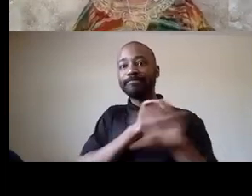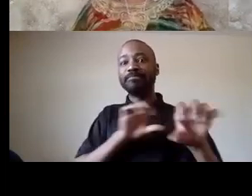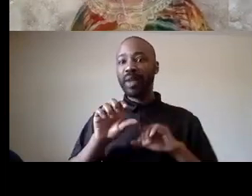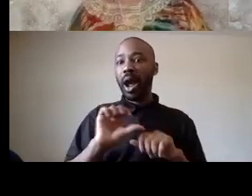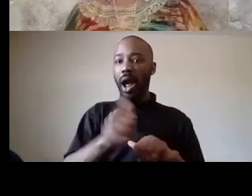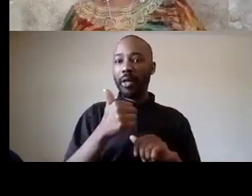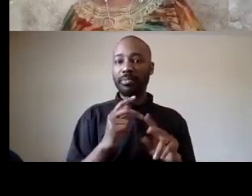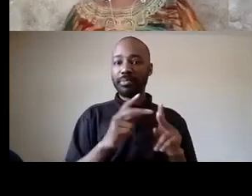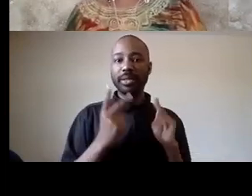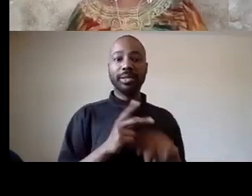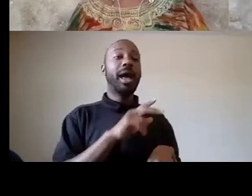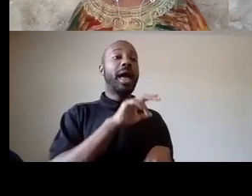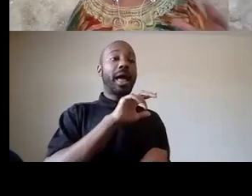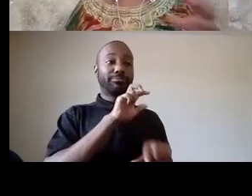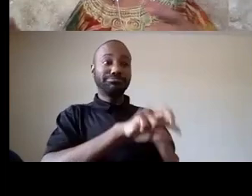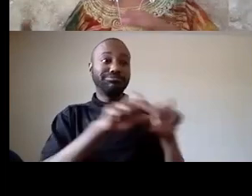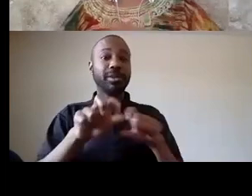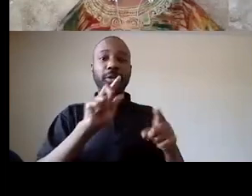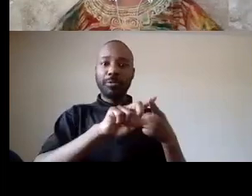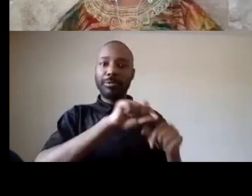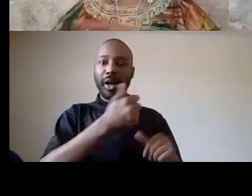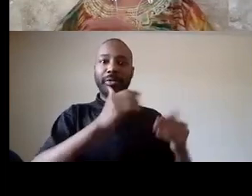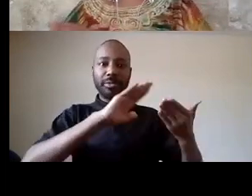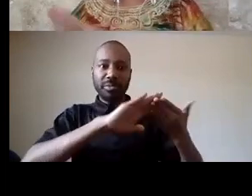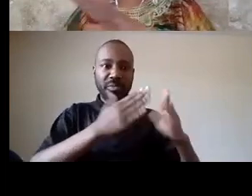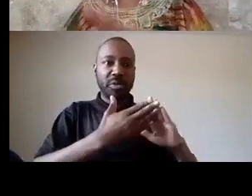community care teams which you know don't come into